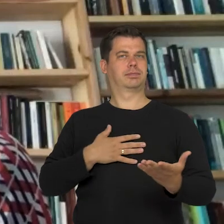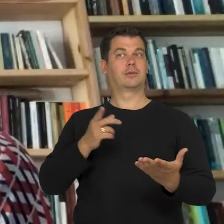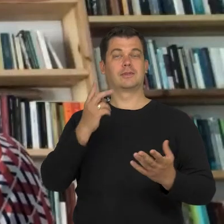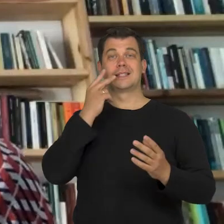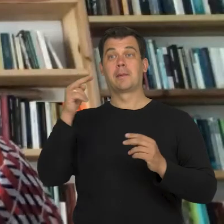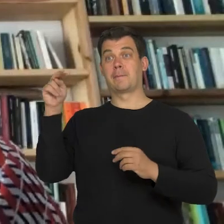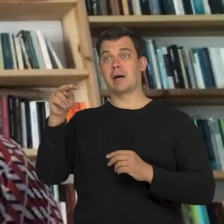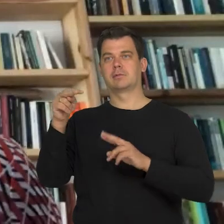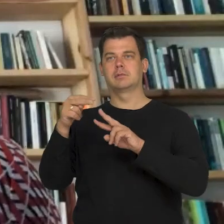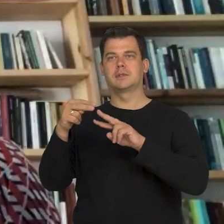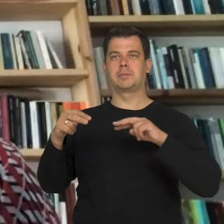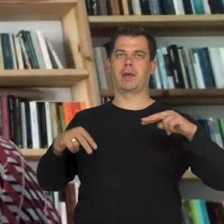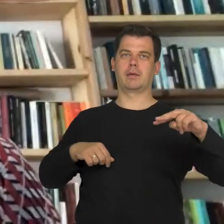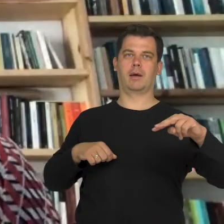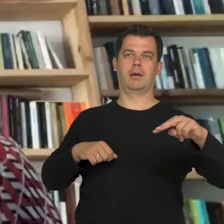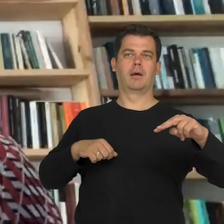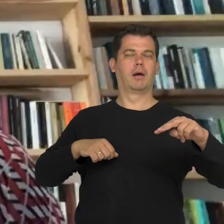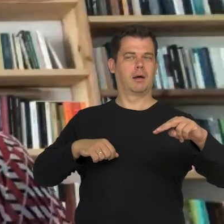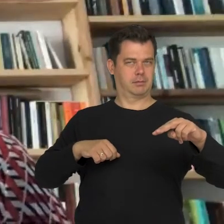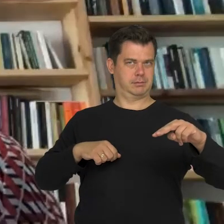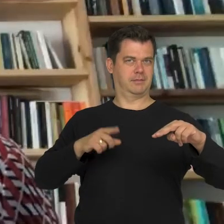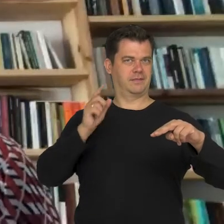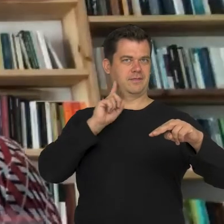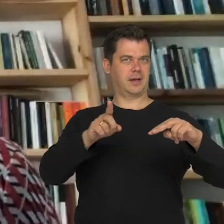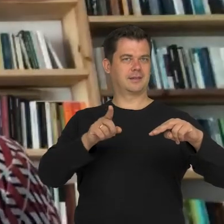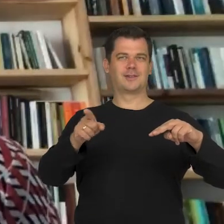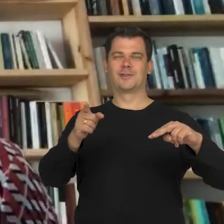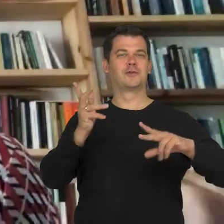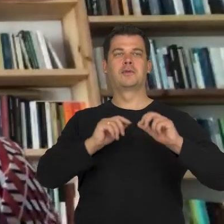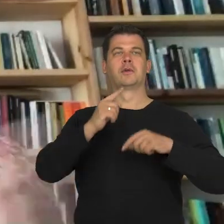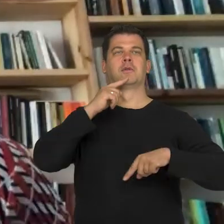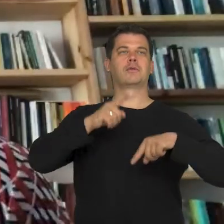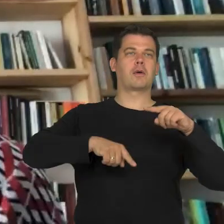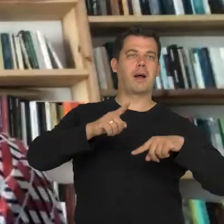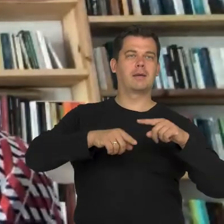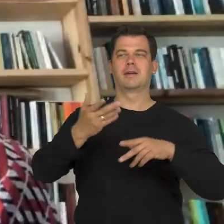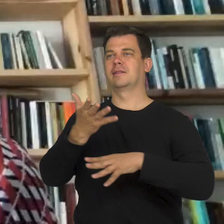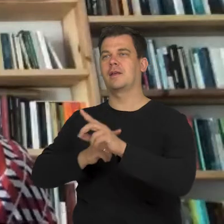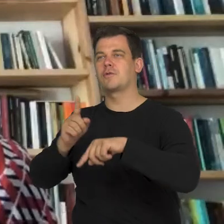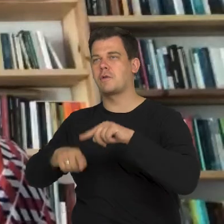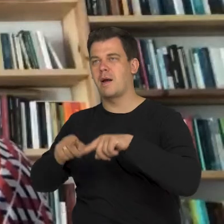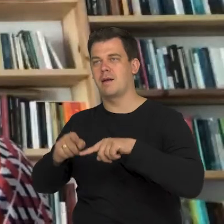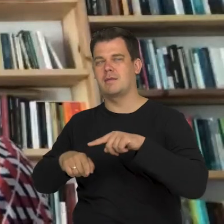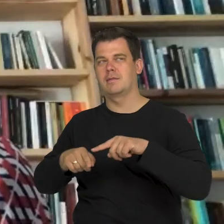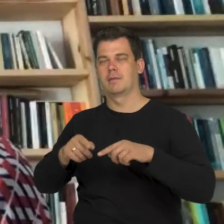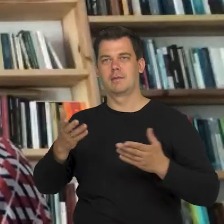which, in my opinion, should be practised to avoid saying what is normal and what isn't so it's good to change that perspective